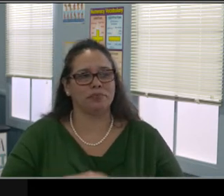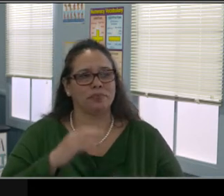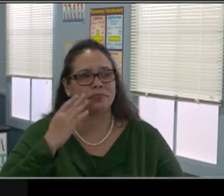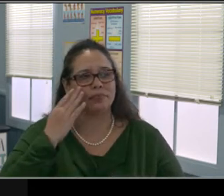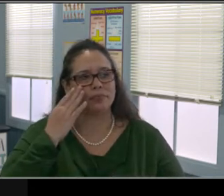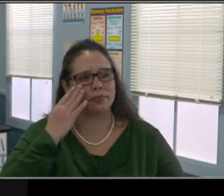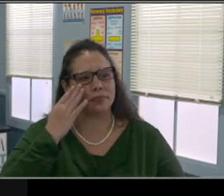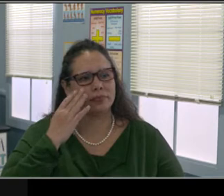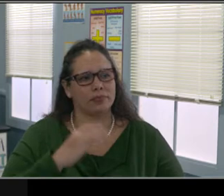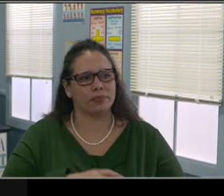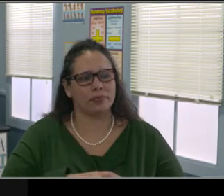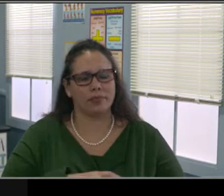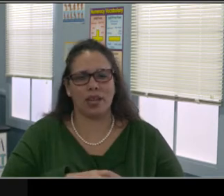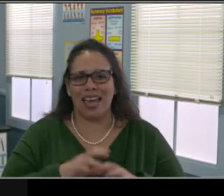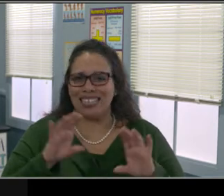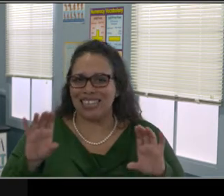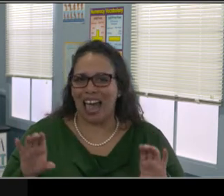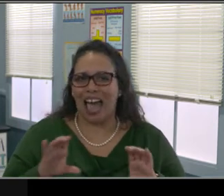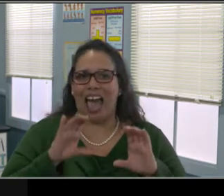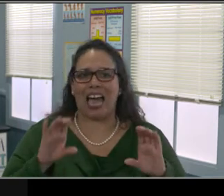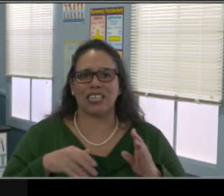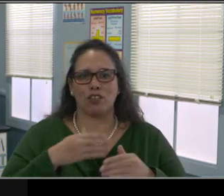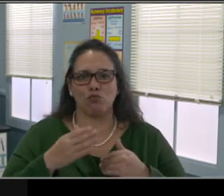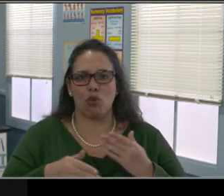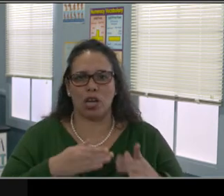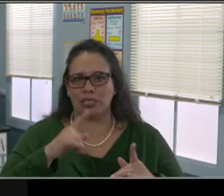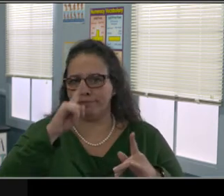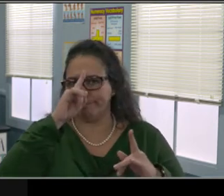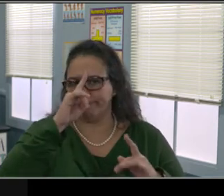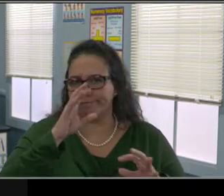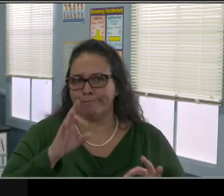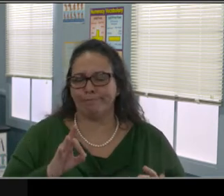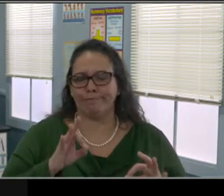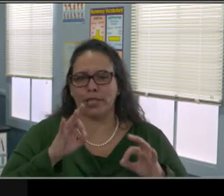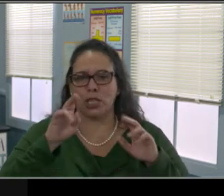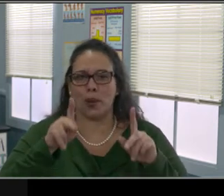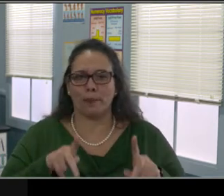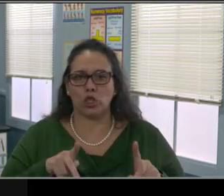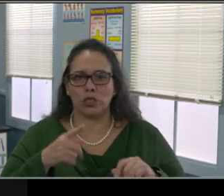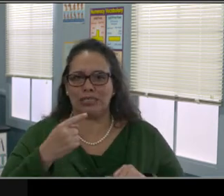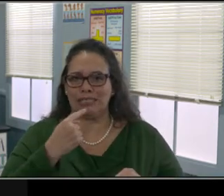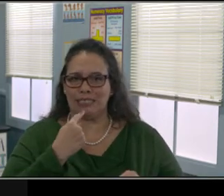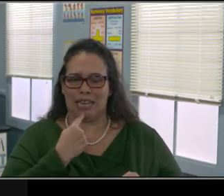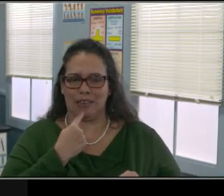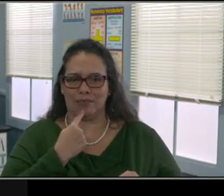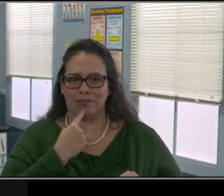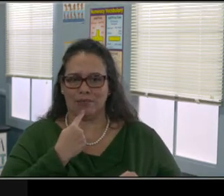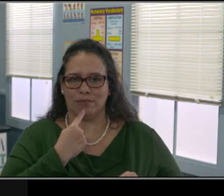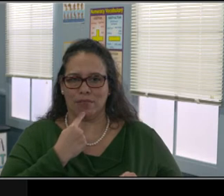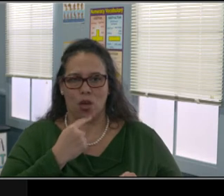And then next, give undivided attention. That kind of hearkens back to the previous slide.